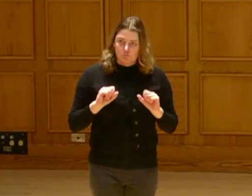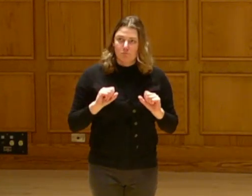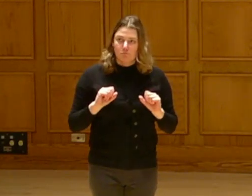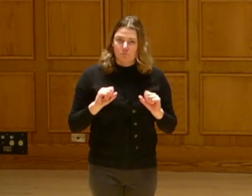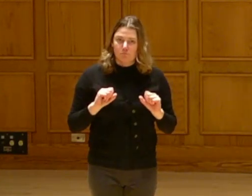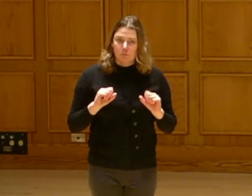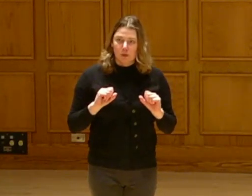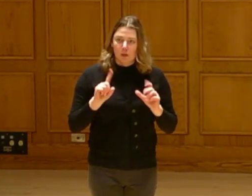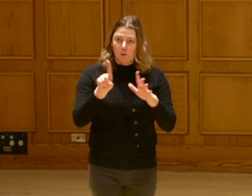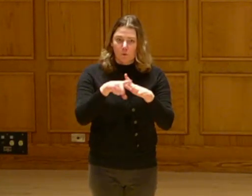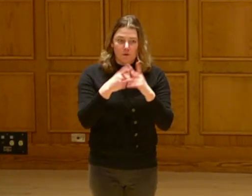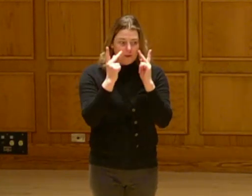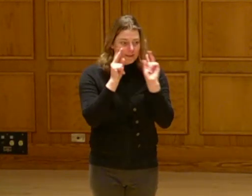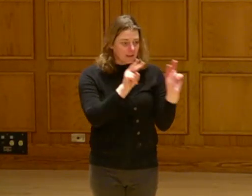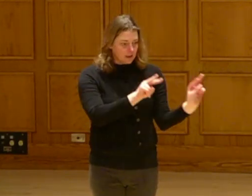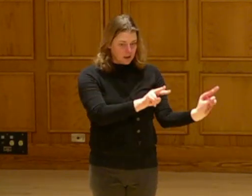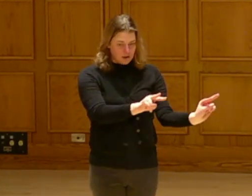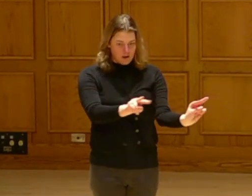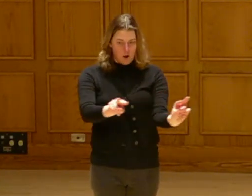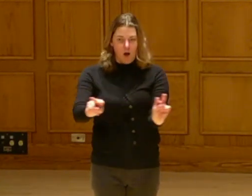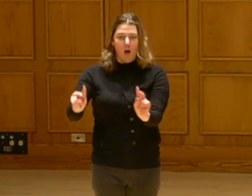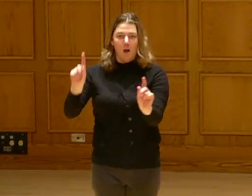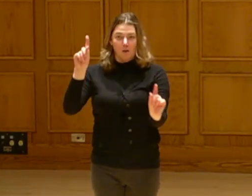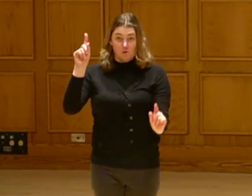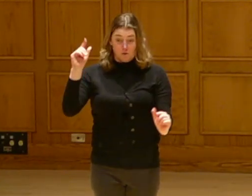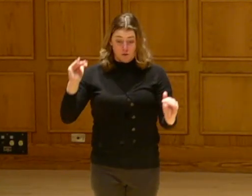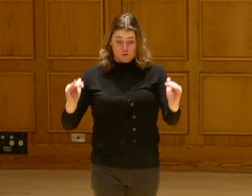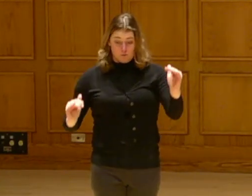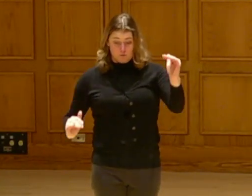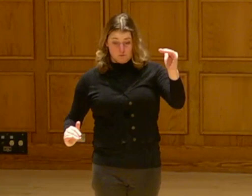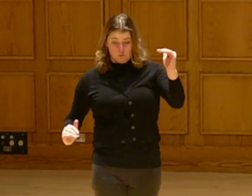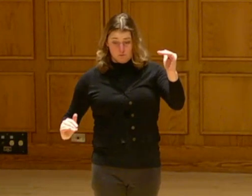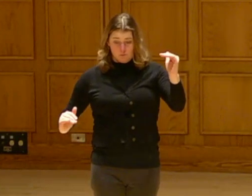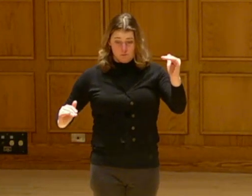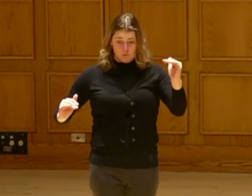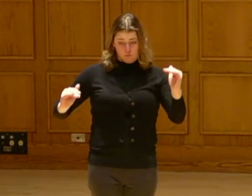know, I believe that we'll start seeing a lot of the disparities that are plaguing the communities fall to the wayside.